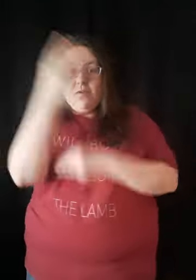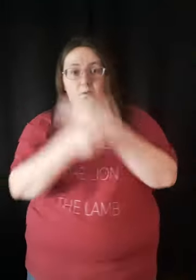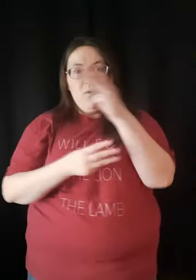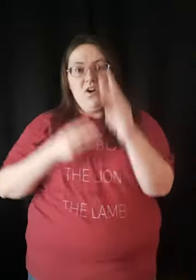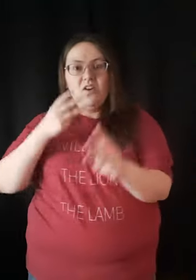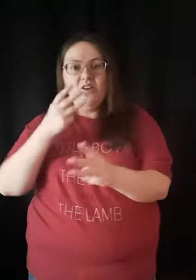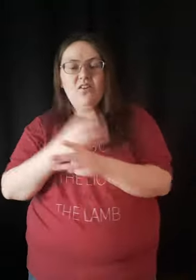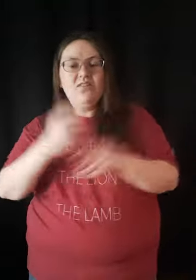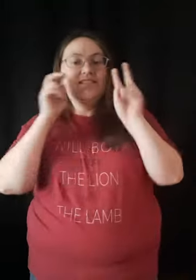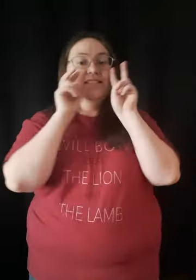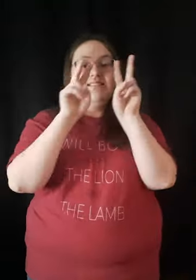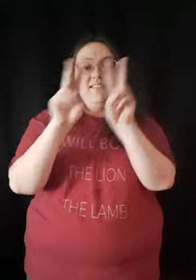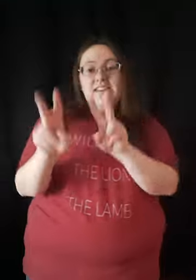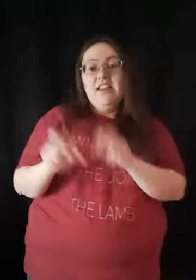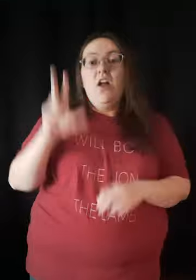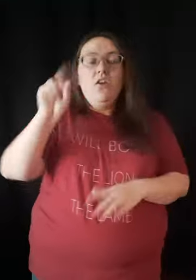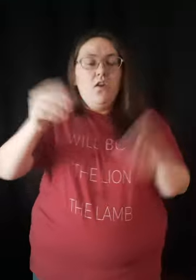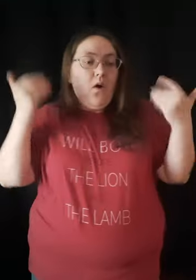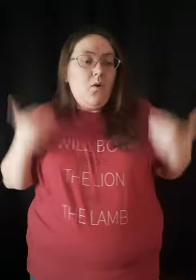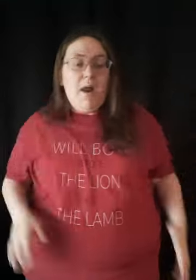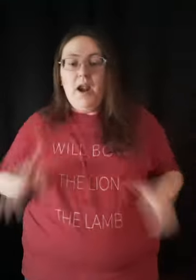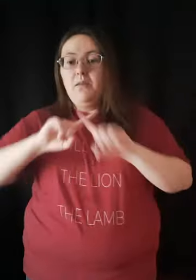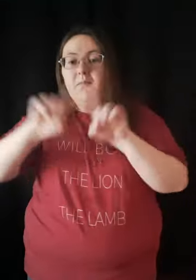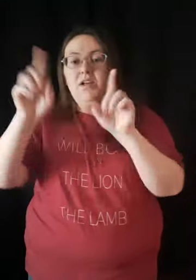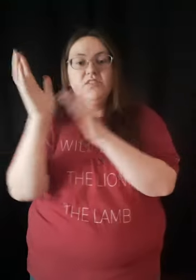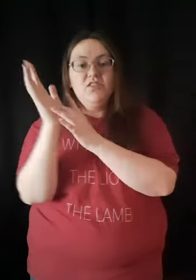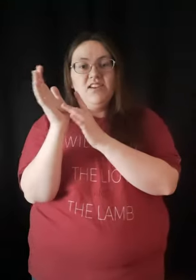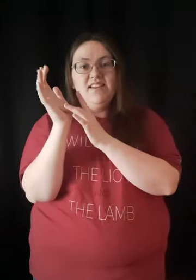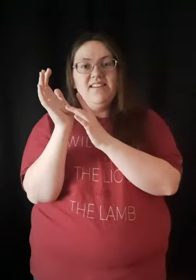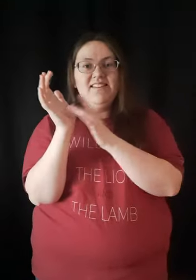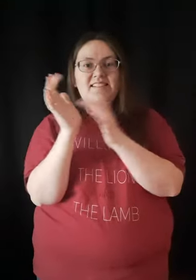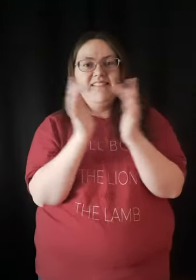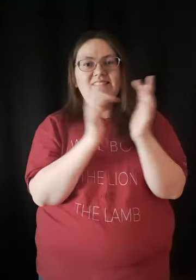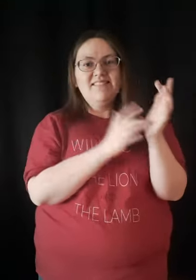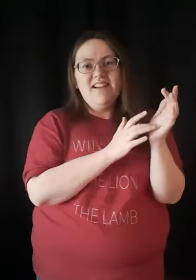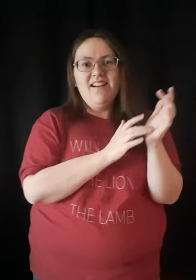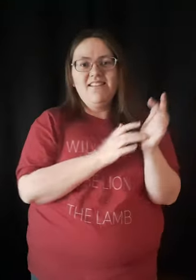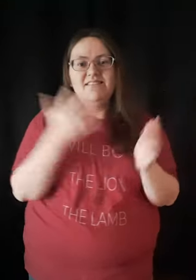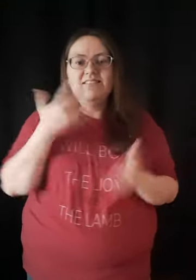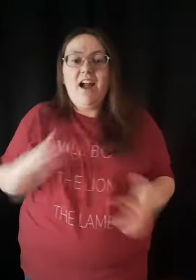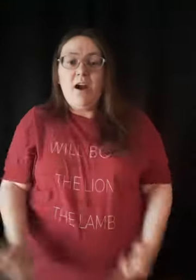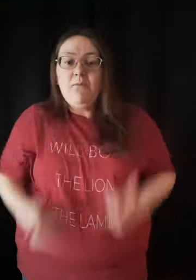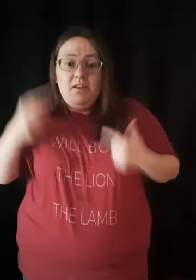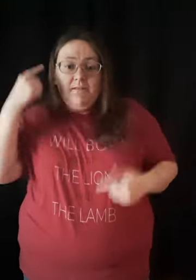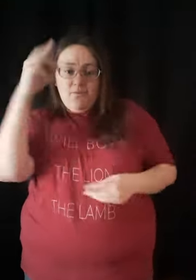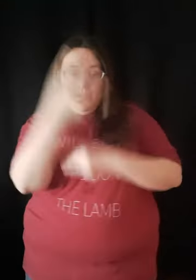For the world to see Nobody but Jesus Nobody but You, Lord